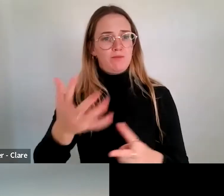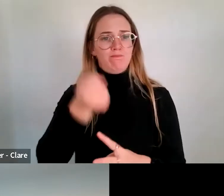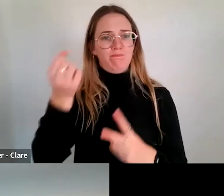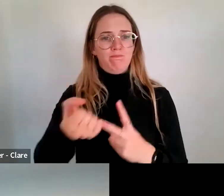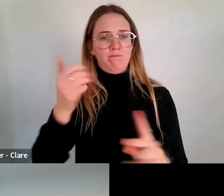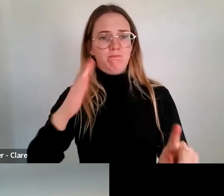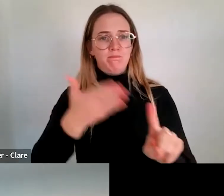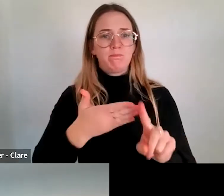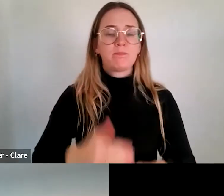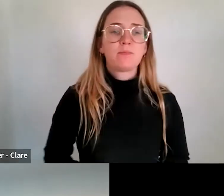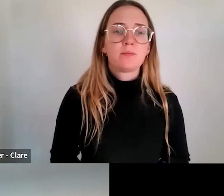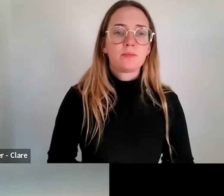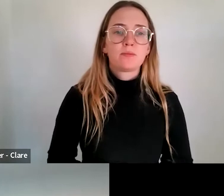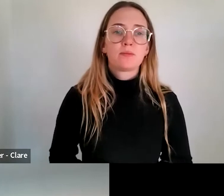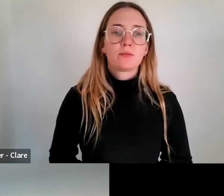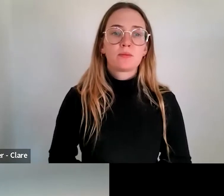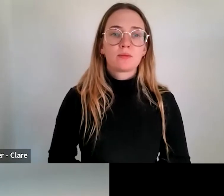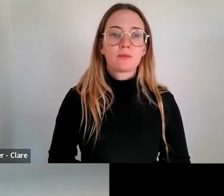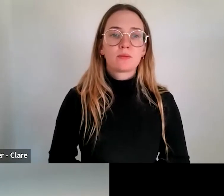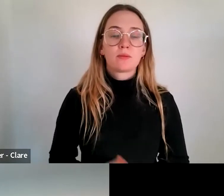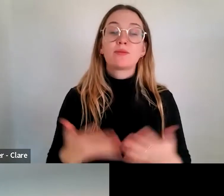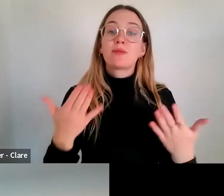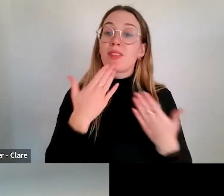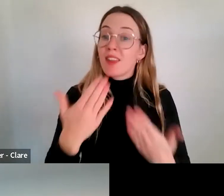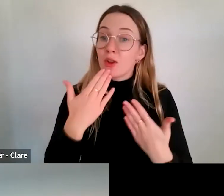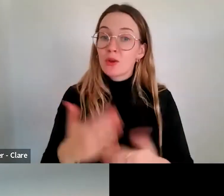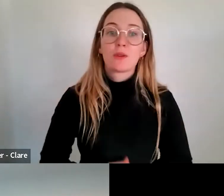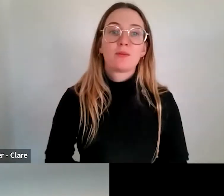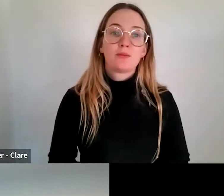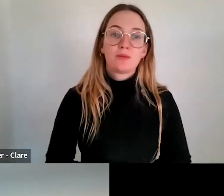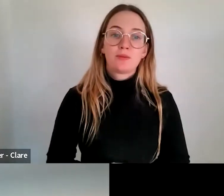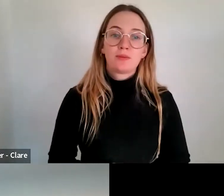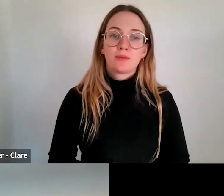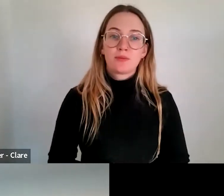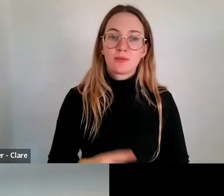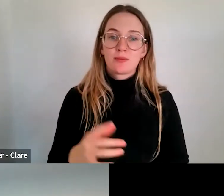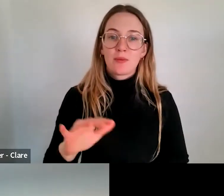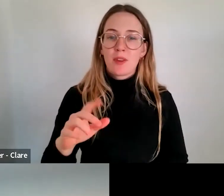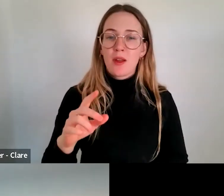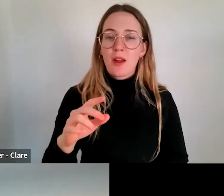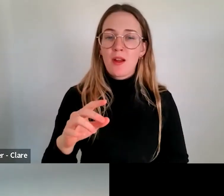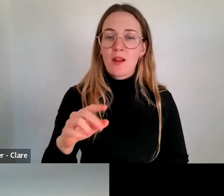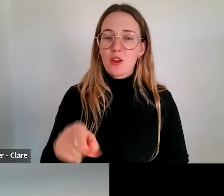Thanks, Andy. Look, as I'm sure you've all seen from reading what's on the website, there